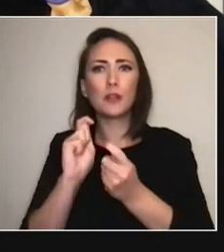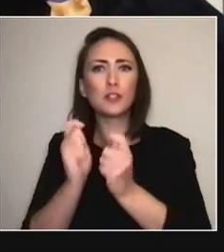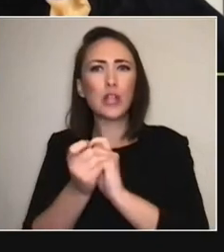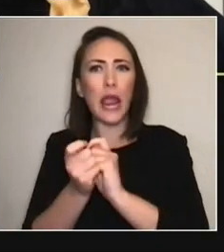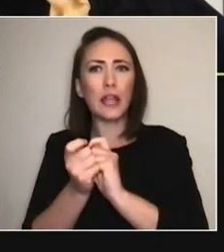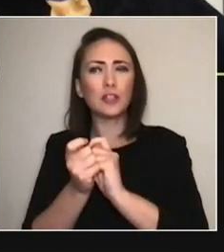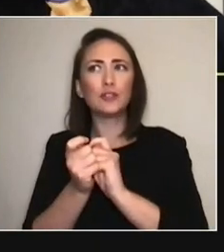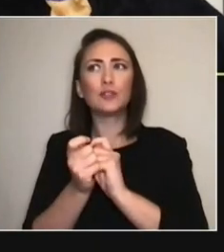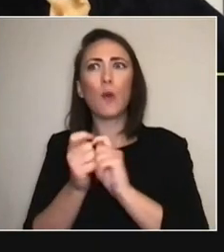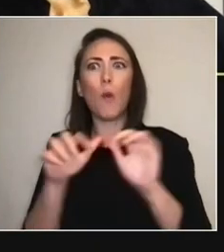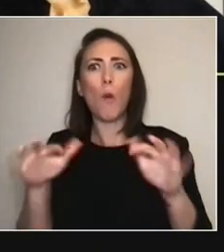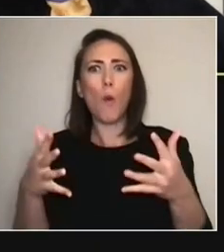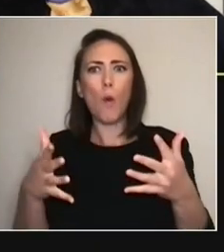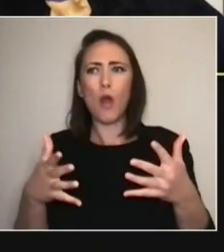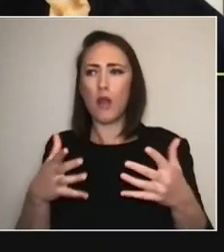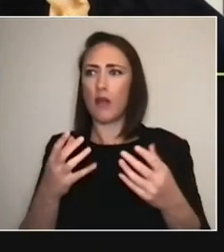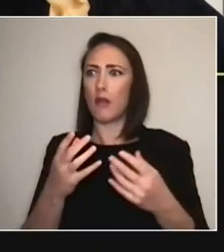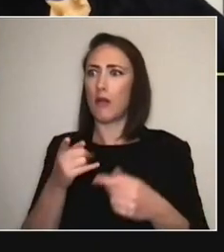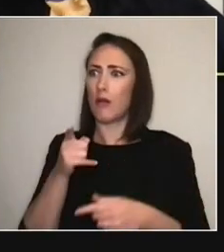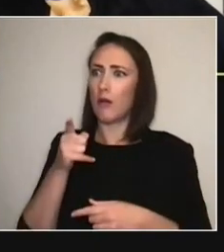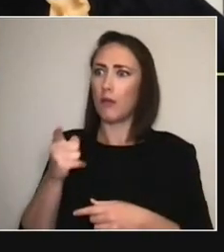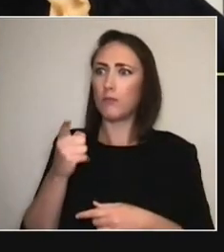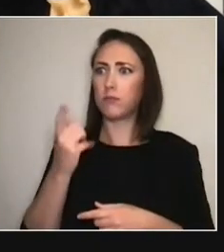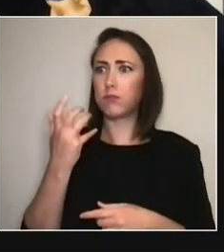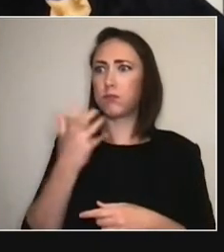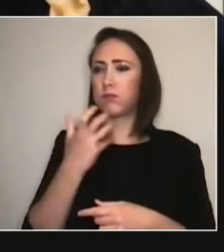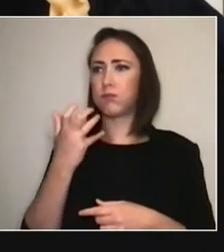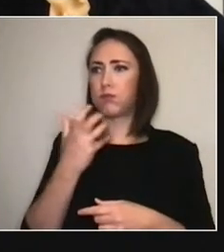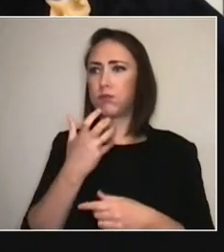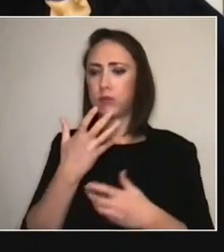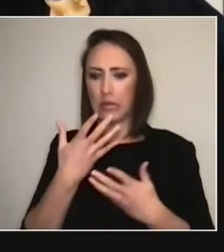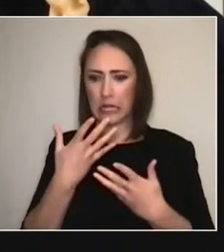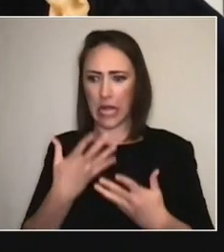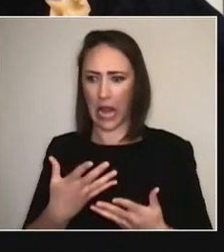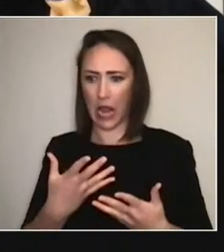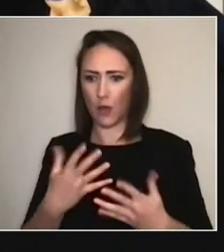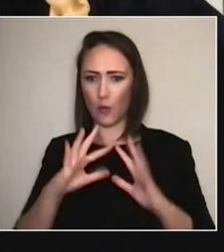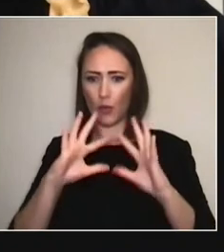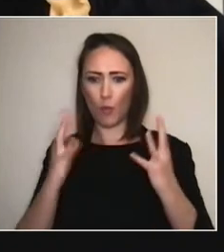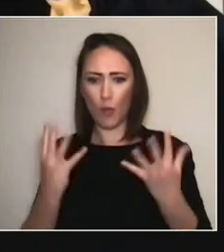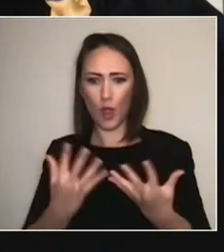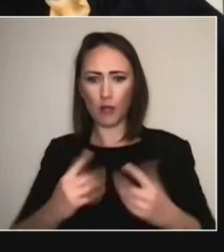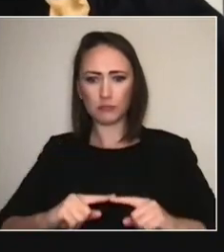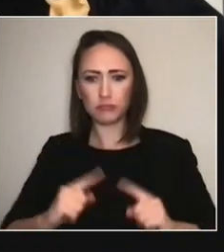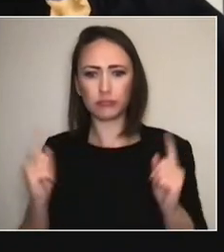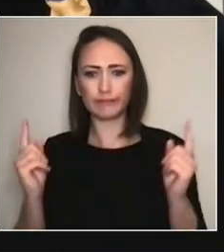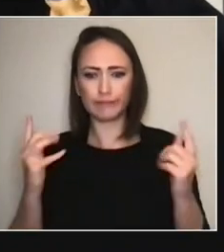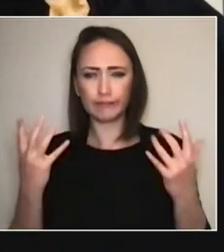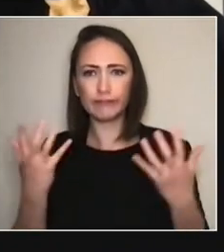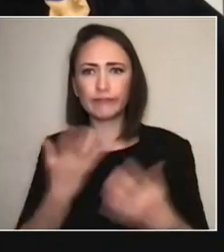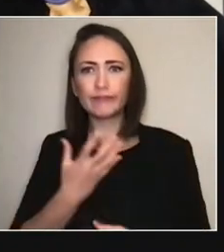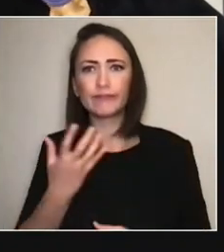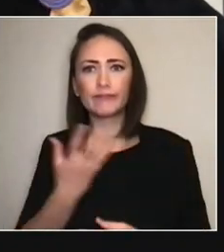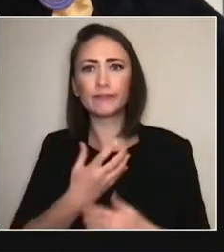Or it's of this time... - Yeah. ...and it's moving towards this other time. Cos I kept thinking about it in terms of, like,